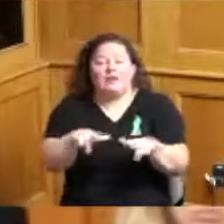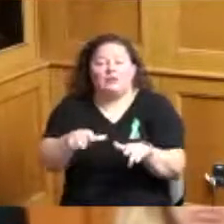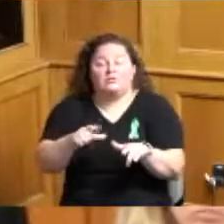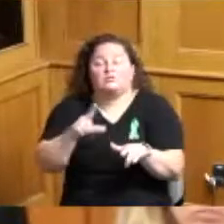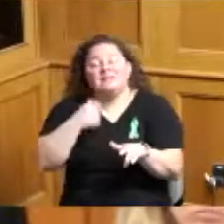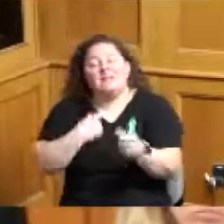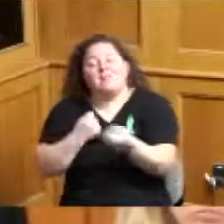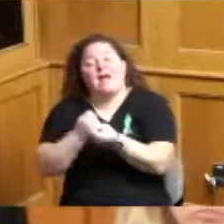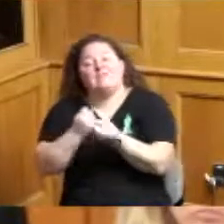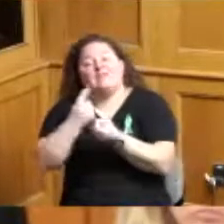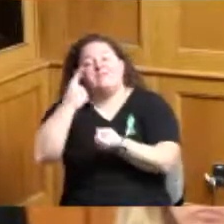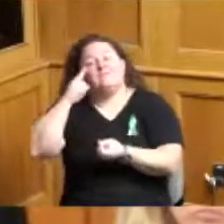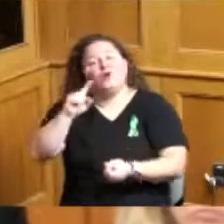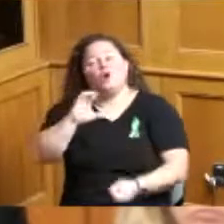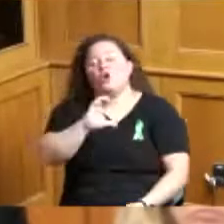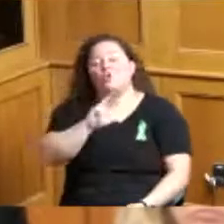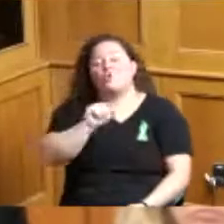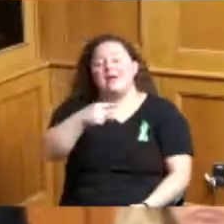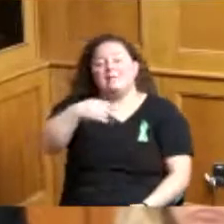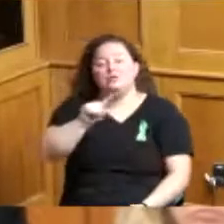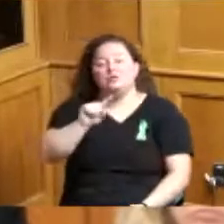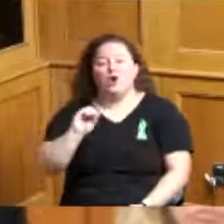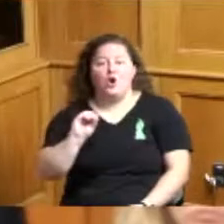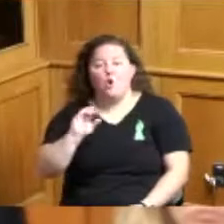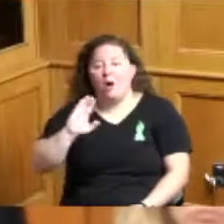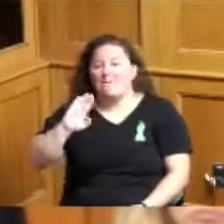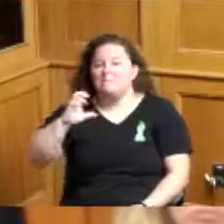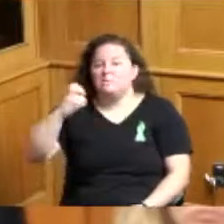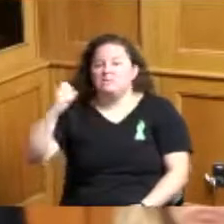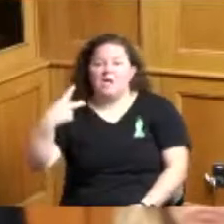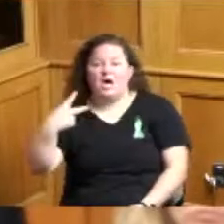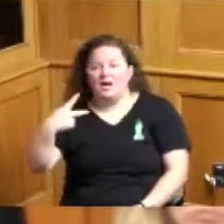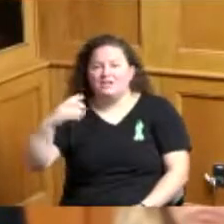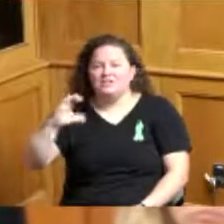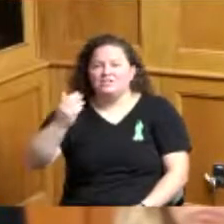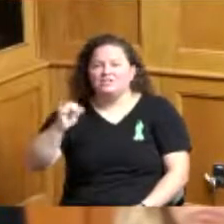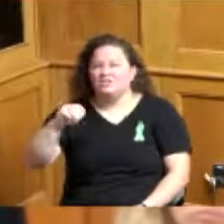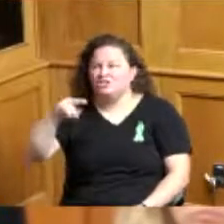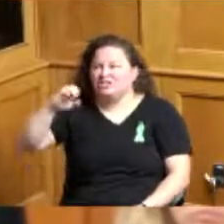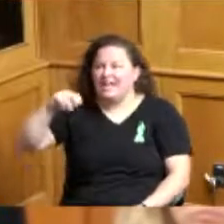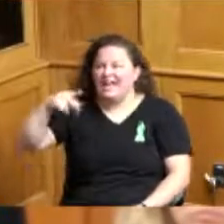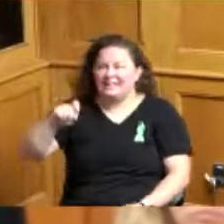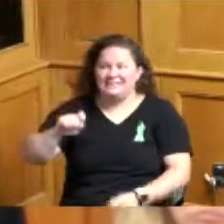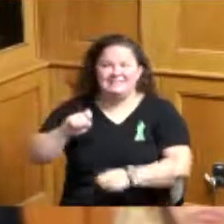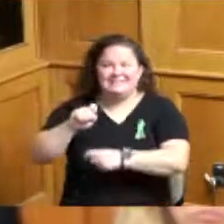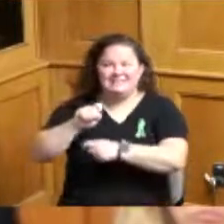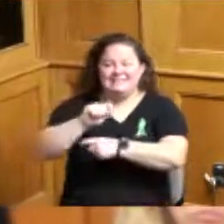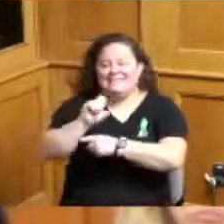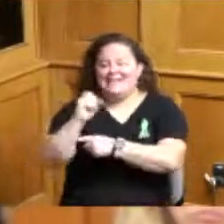a crypto blockchain Technology Task Force so right now I reached out to Tony Dominion